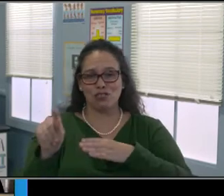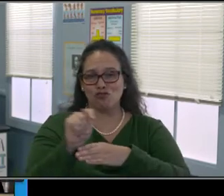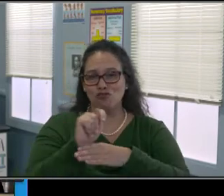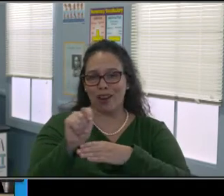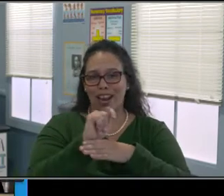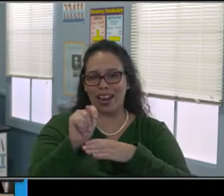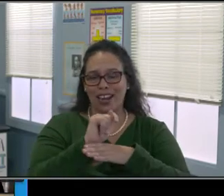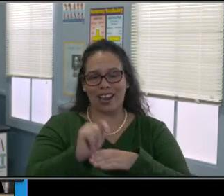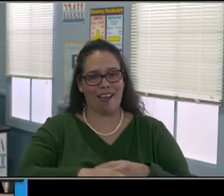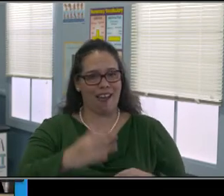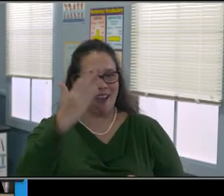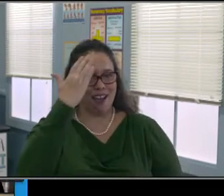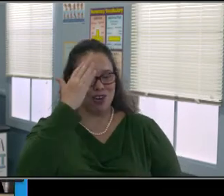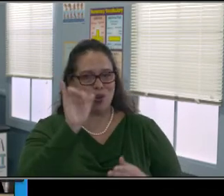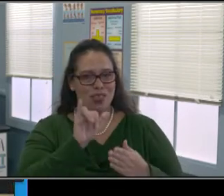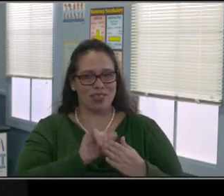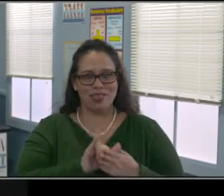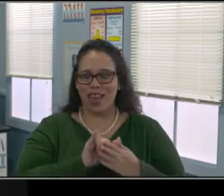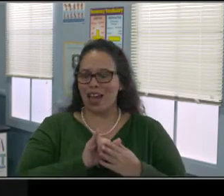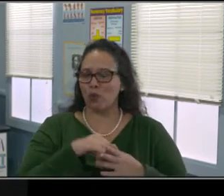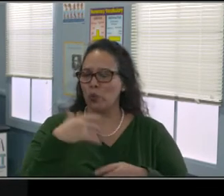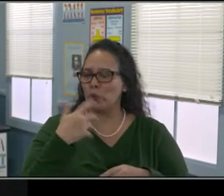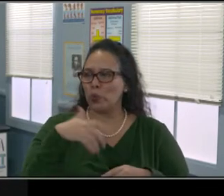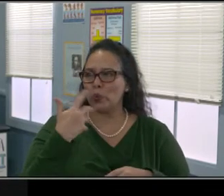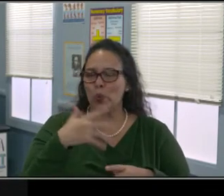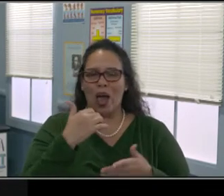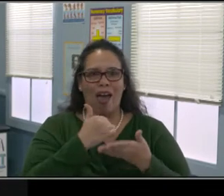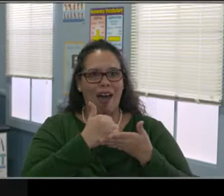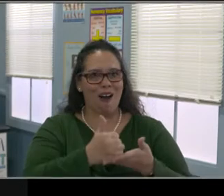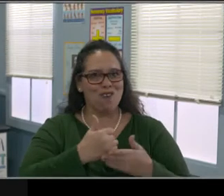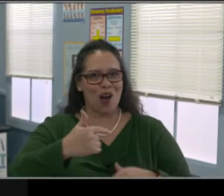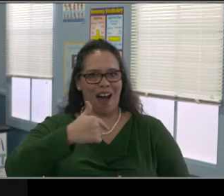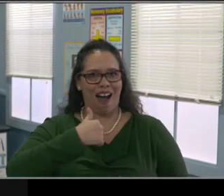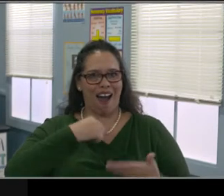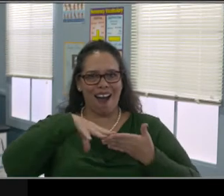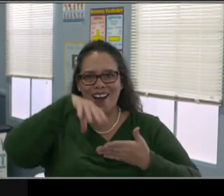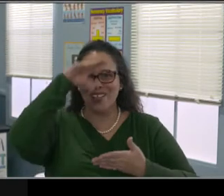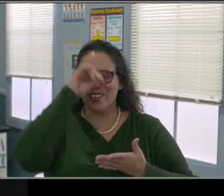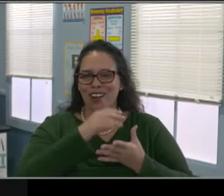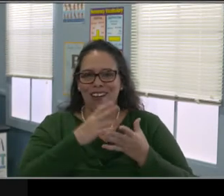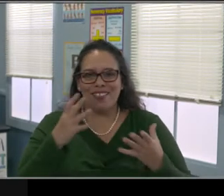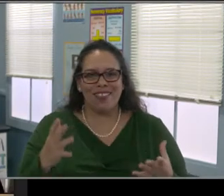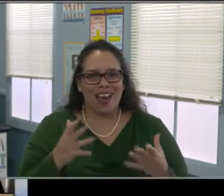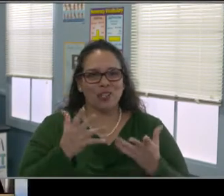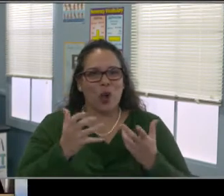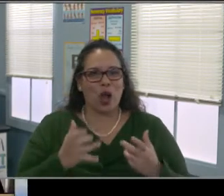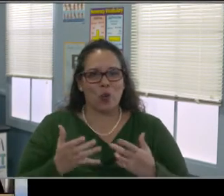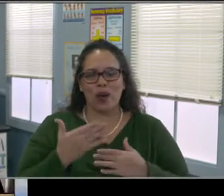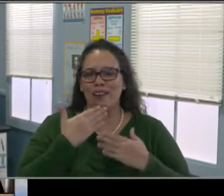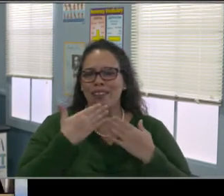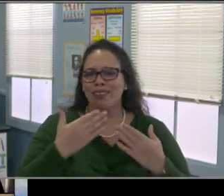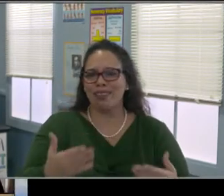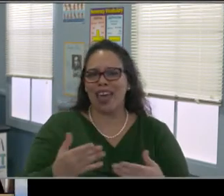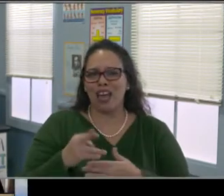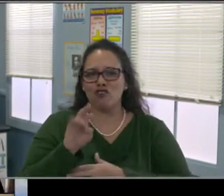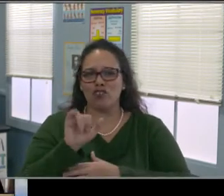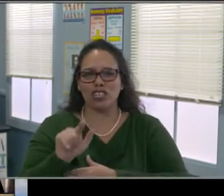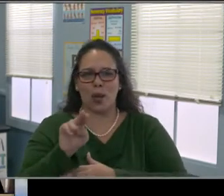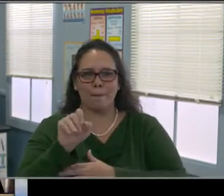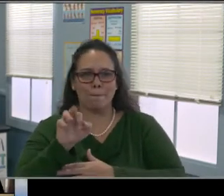the school of choice process is upon us. So what I wanted to make sure that you knew